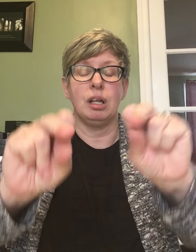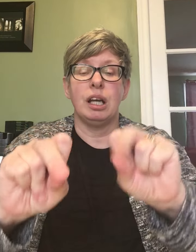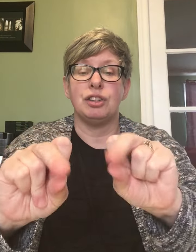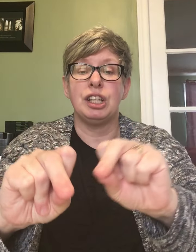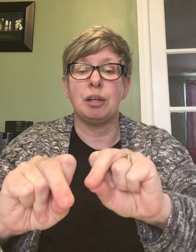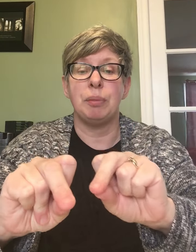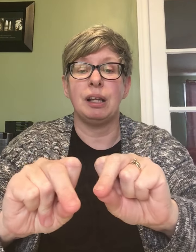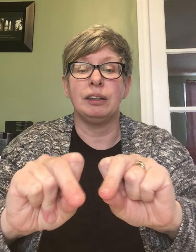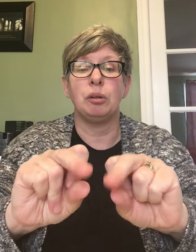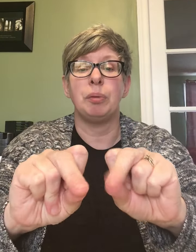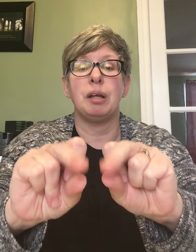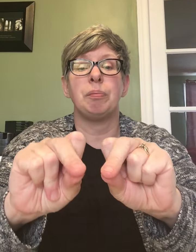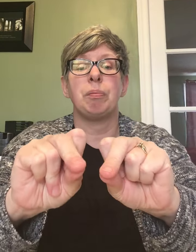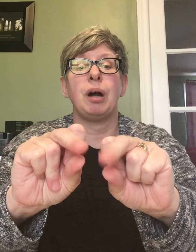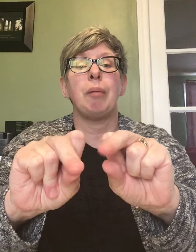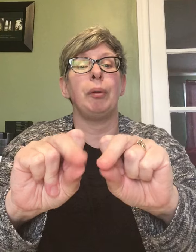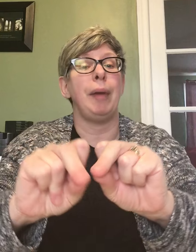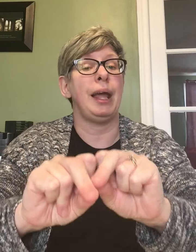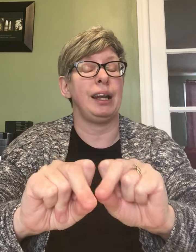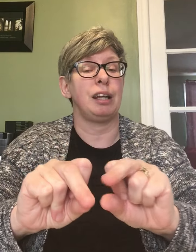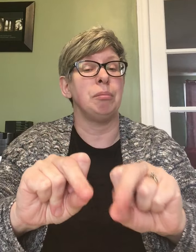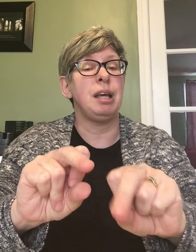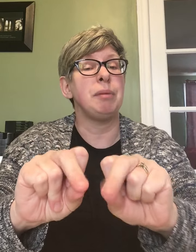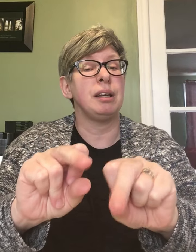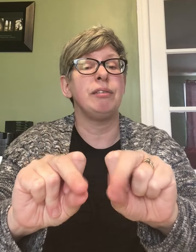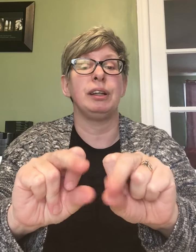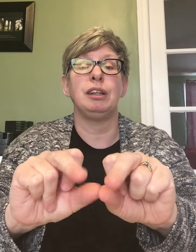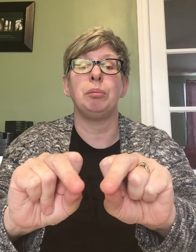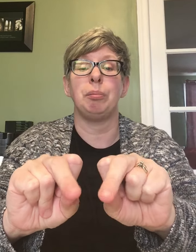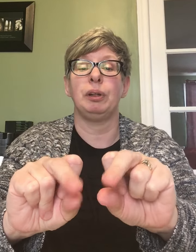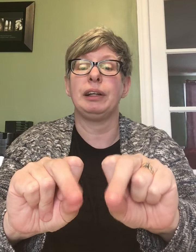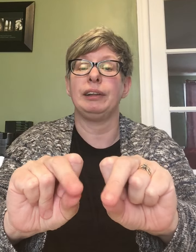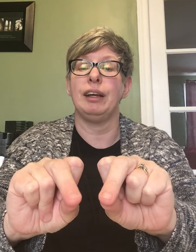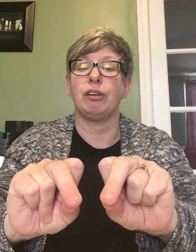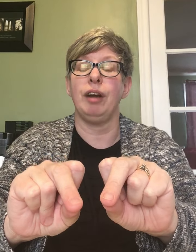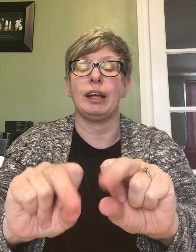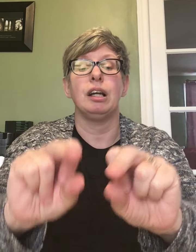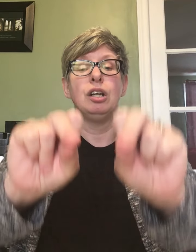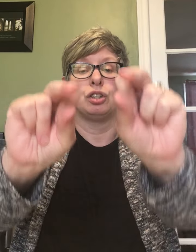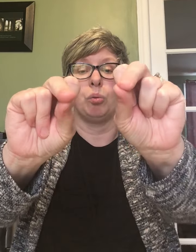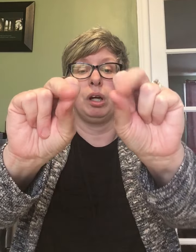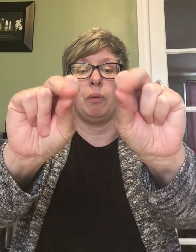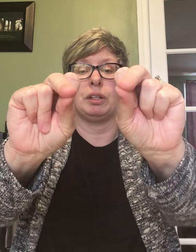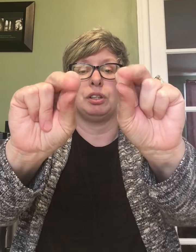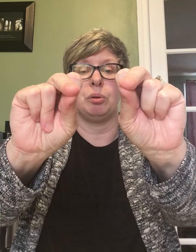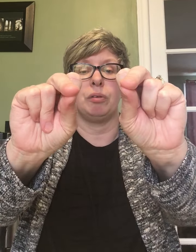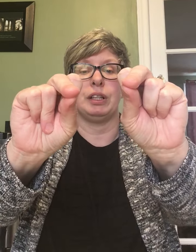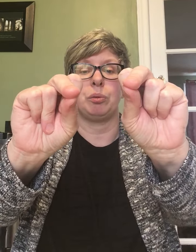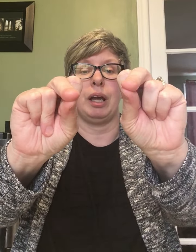And she can be a little bit problematic and maybe even a little bit politically incorrect. So we're going to do her this way